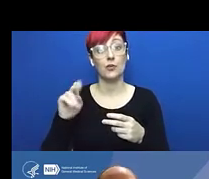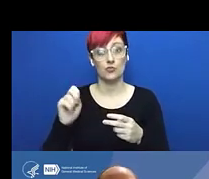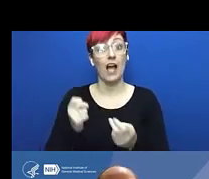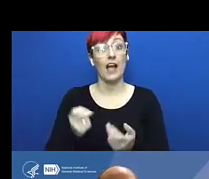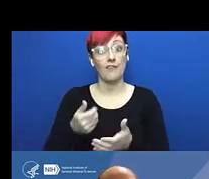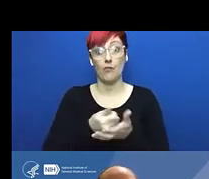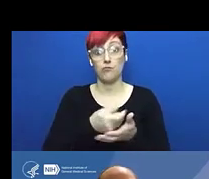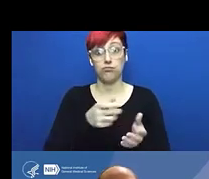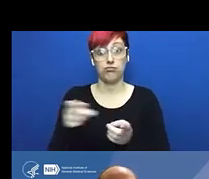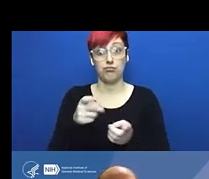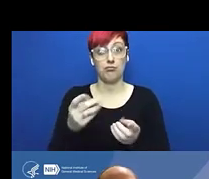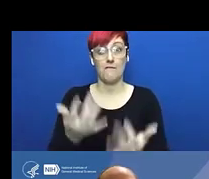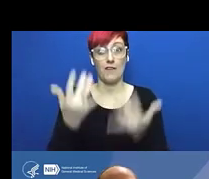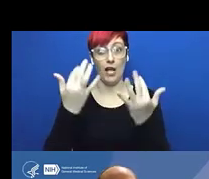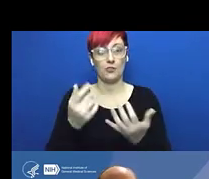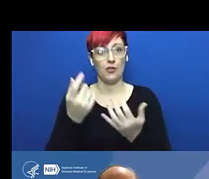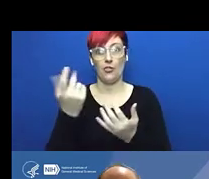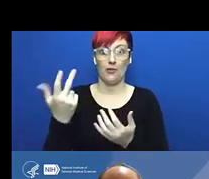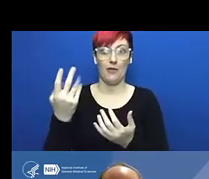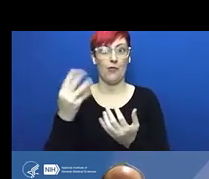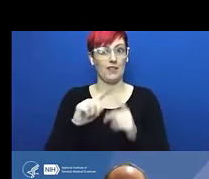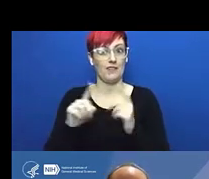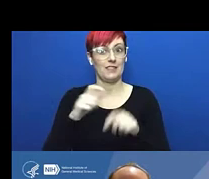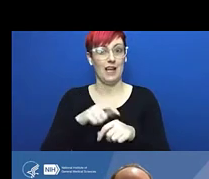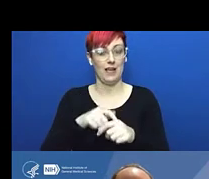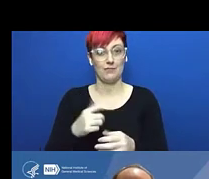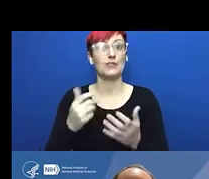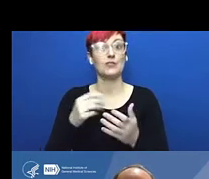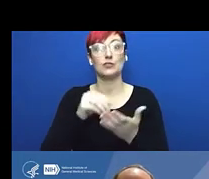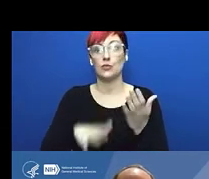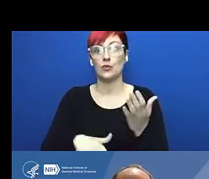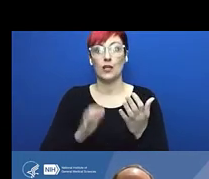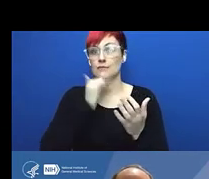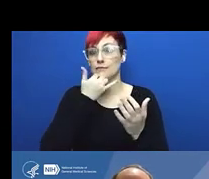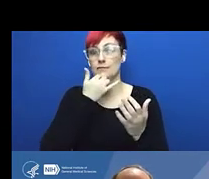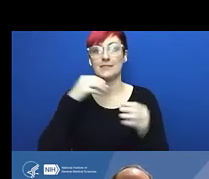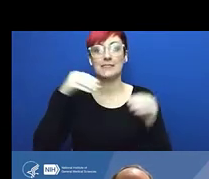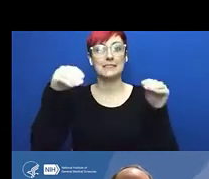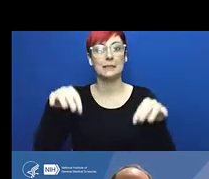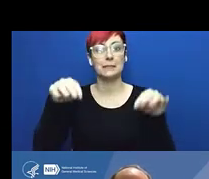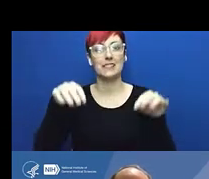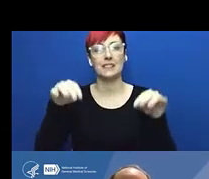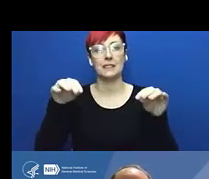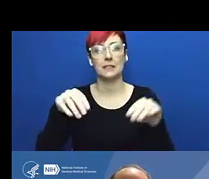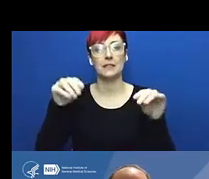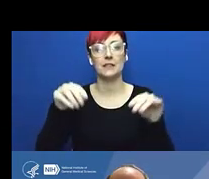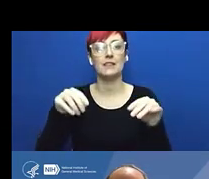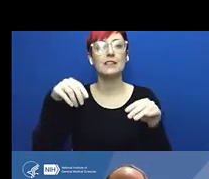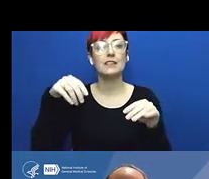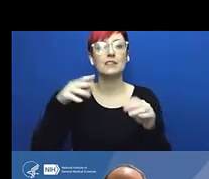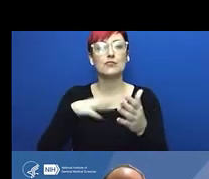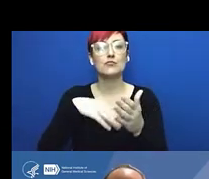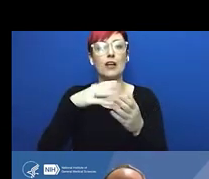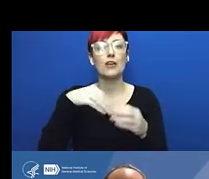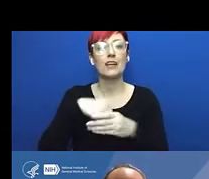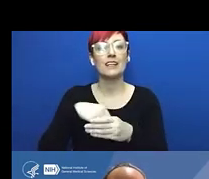into the mechanical room that was above it. Went through the water main line in that mechanical room,